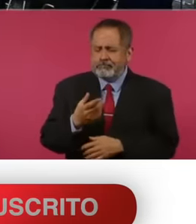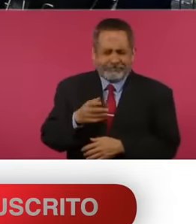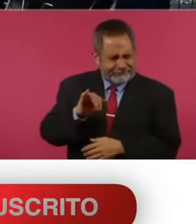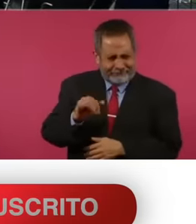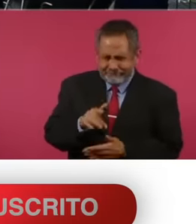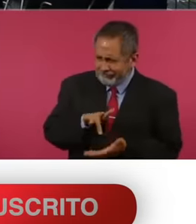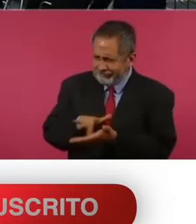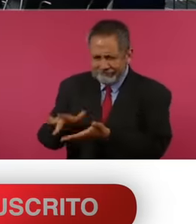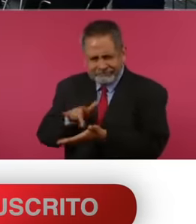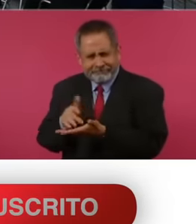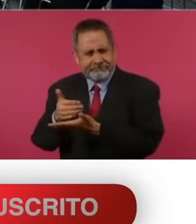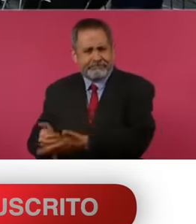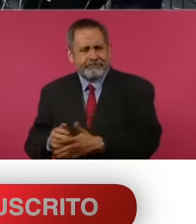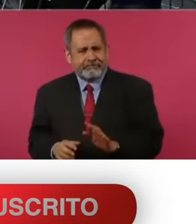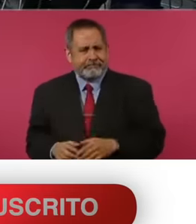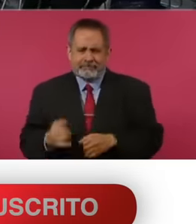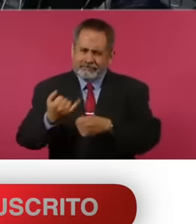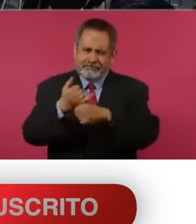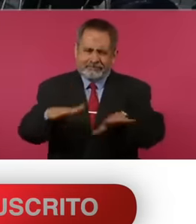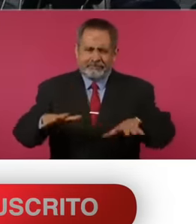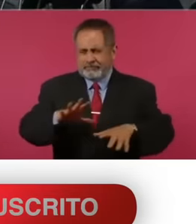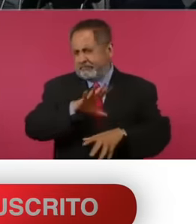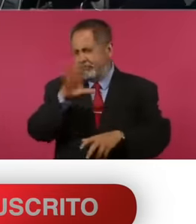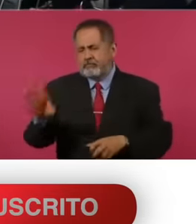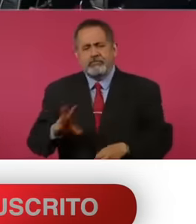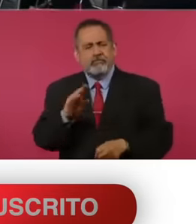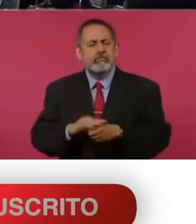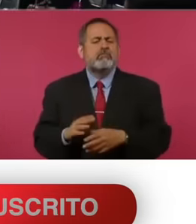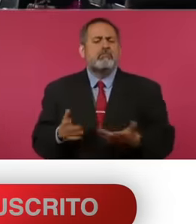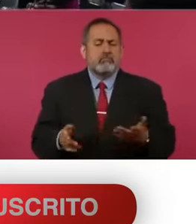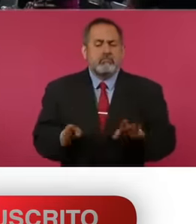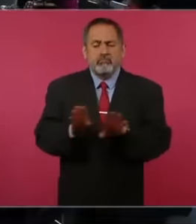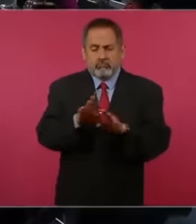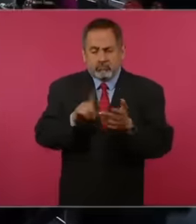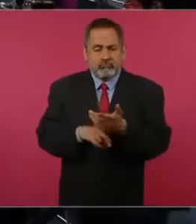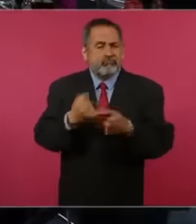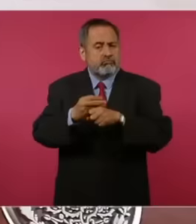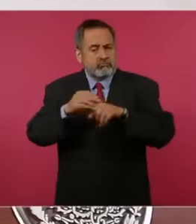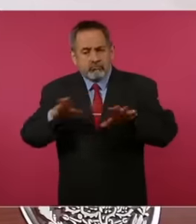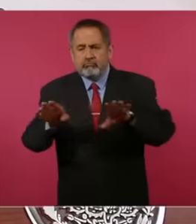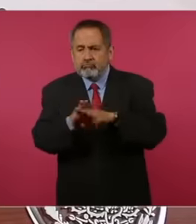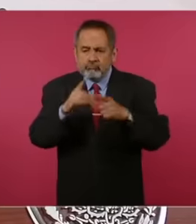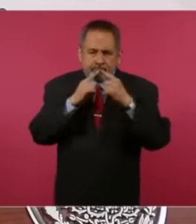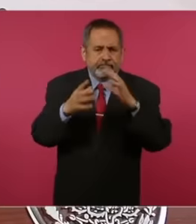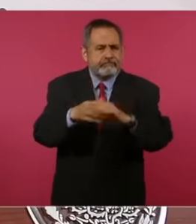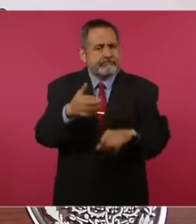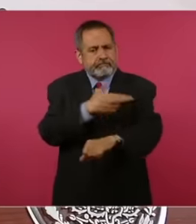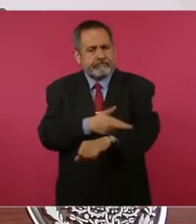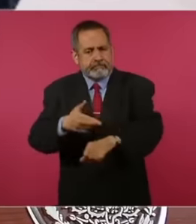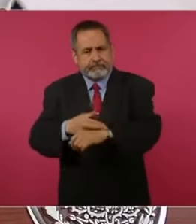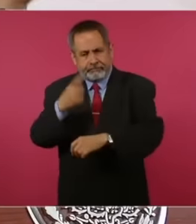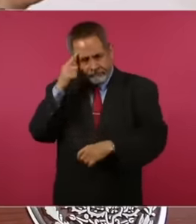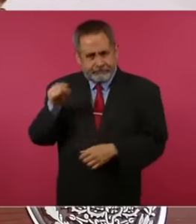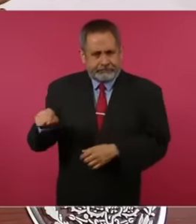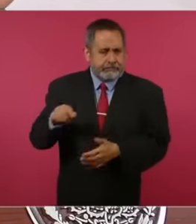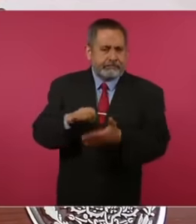and all the information about when the funds are dispersed, for example